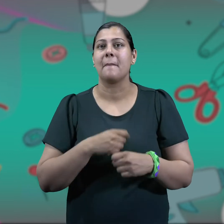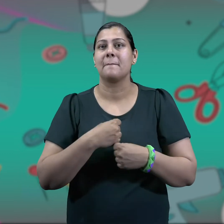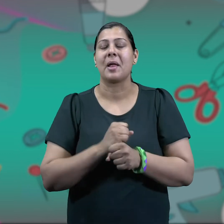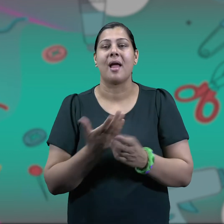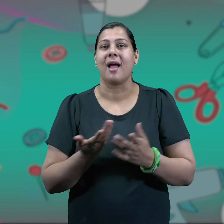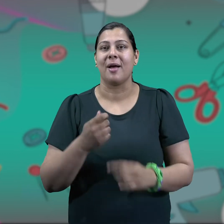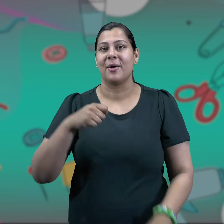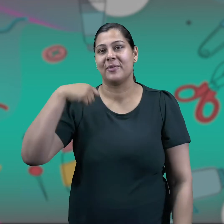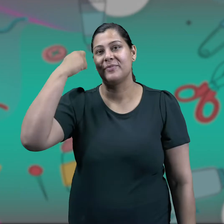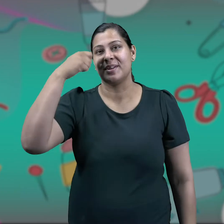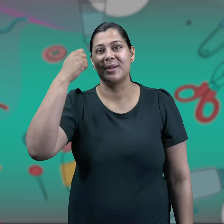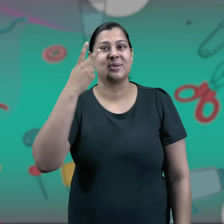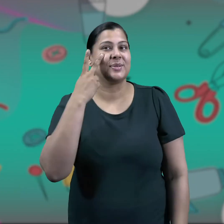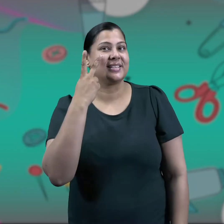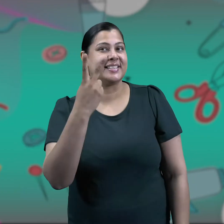See the video to make it.